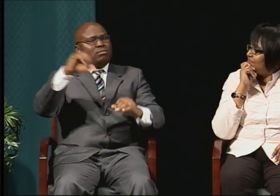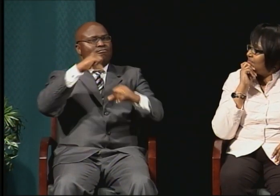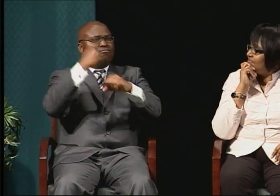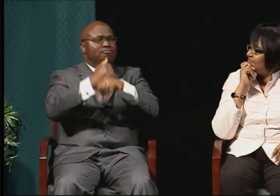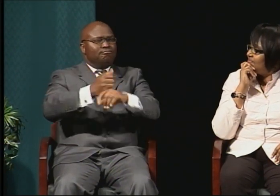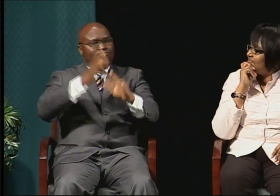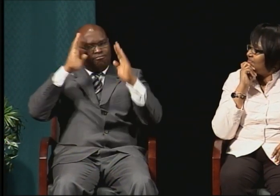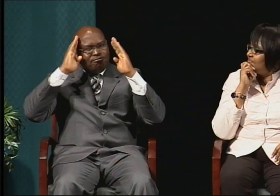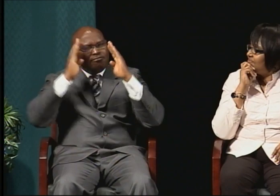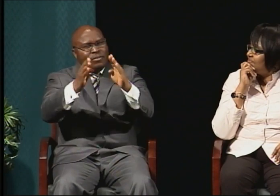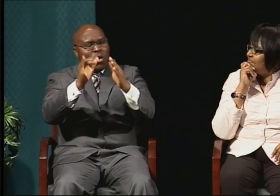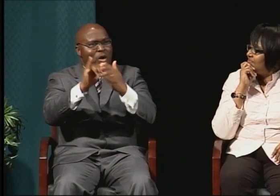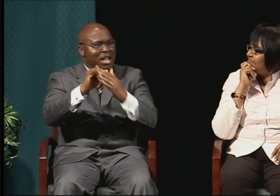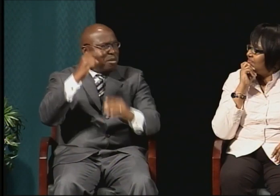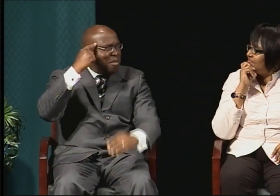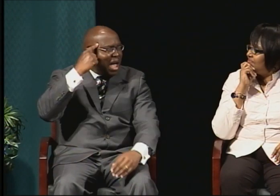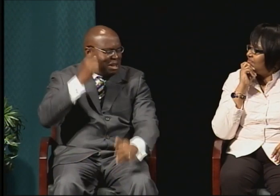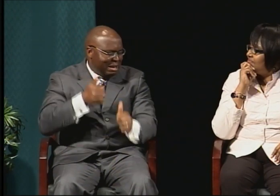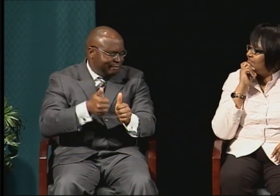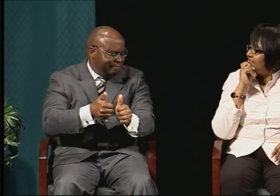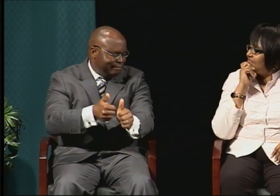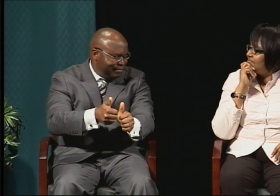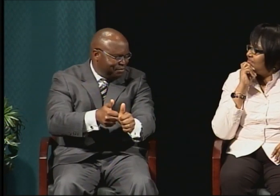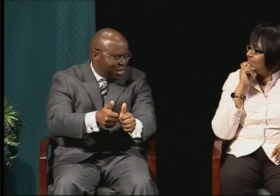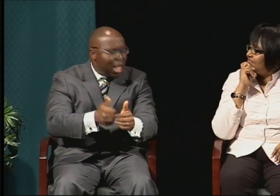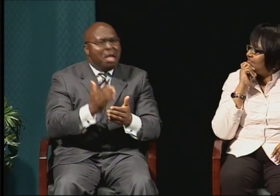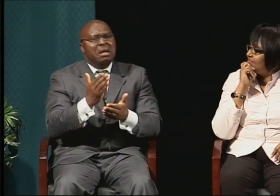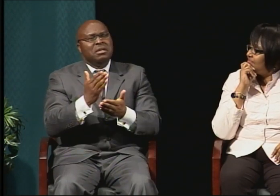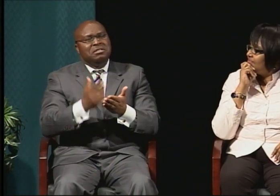Sometimes I would get sidetracked certainly.